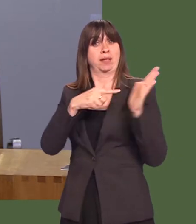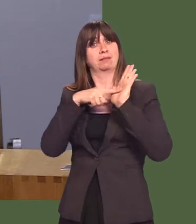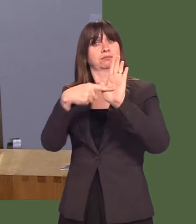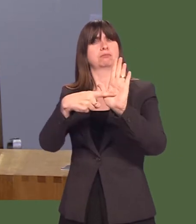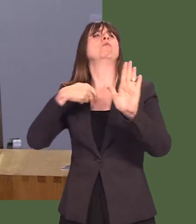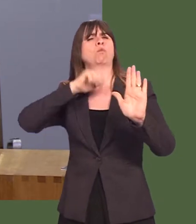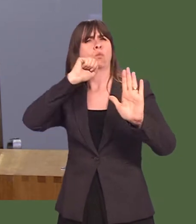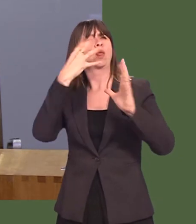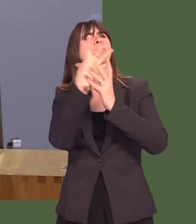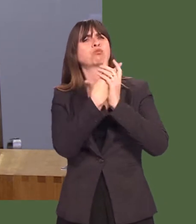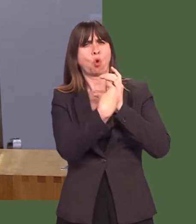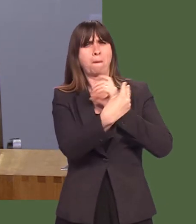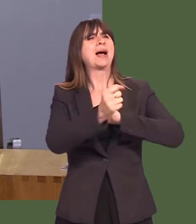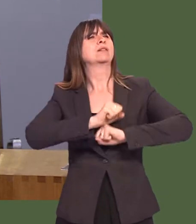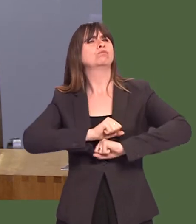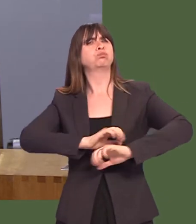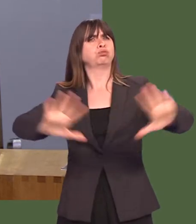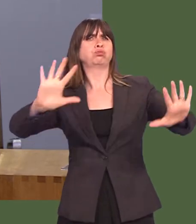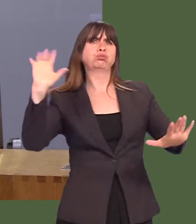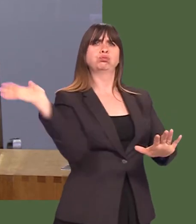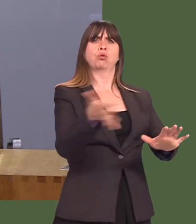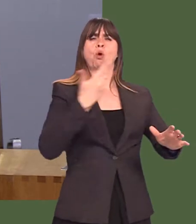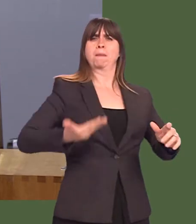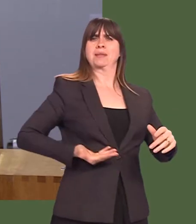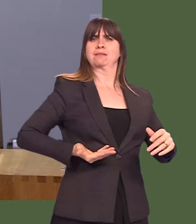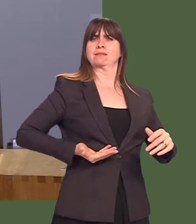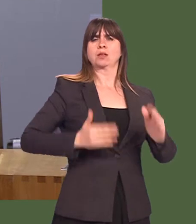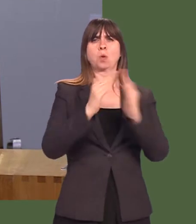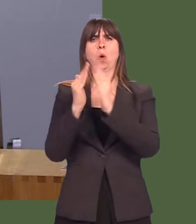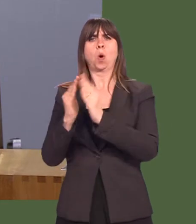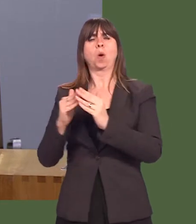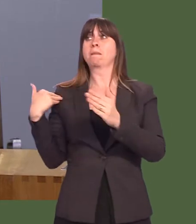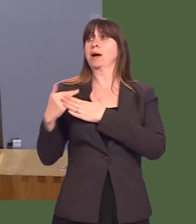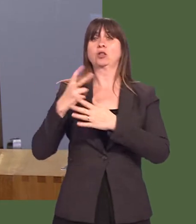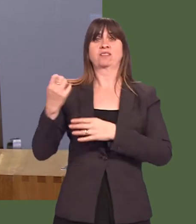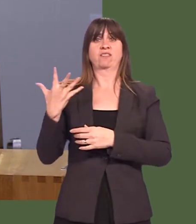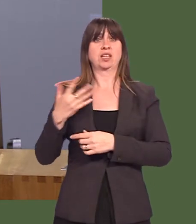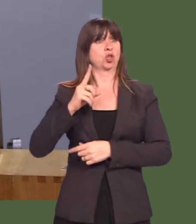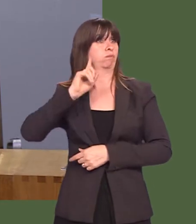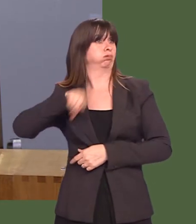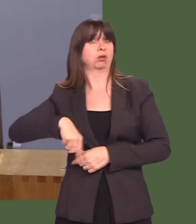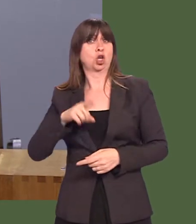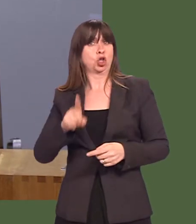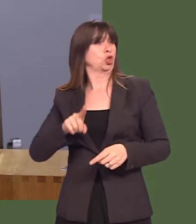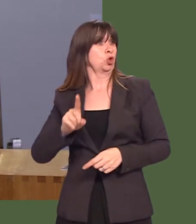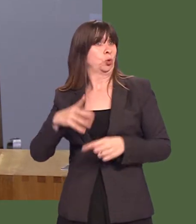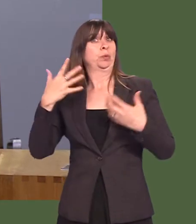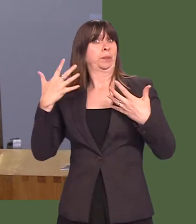gave a pledge to roll out broadband to all residential premises and businesses by 2015. That was a broken promise, wasnít it?